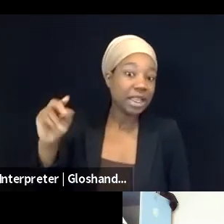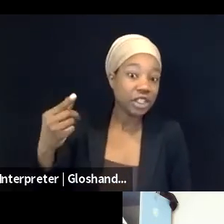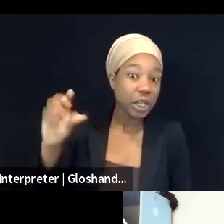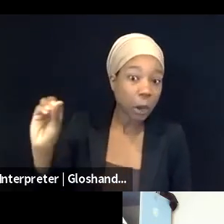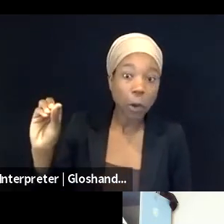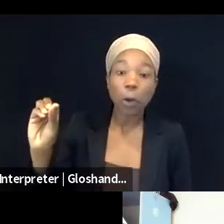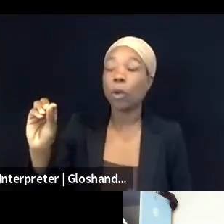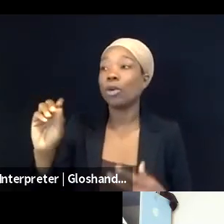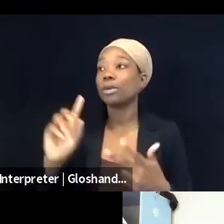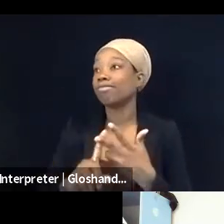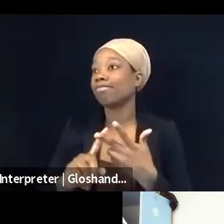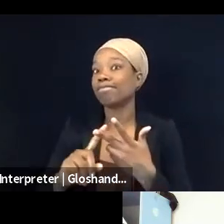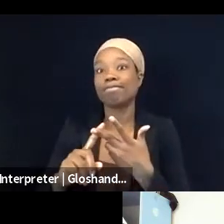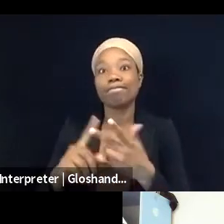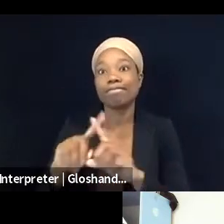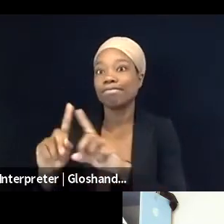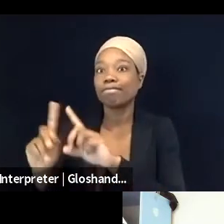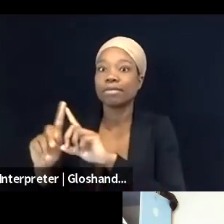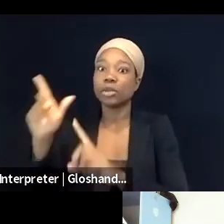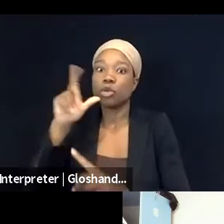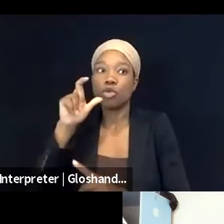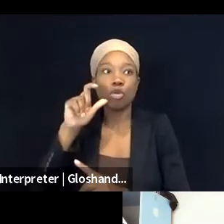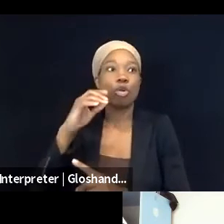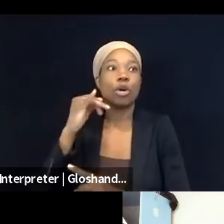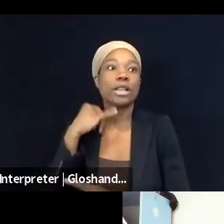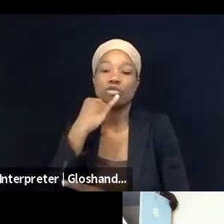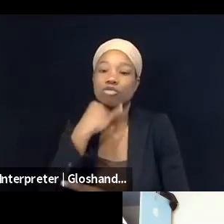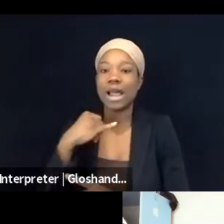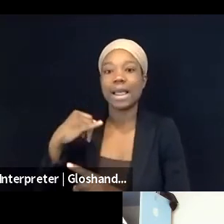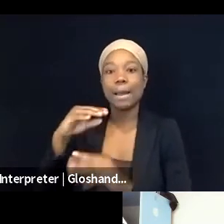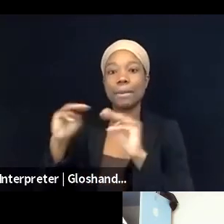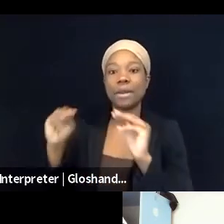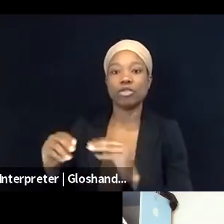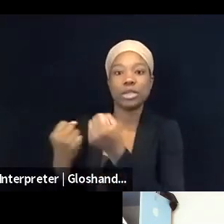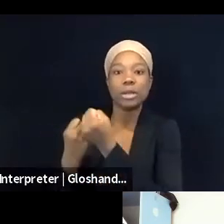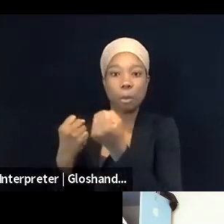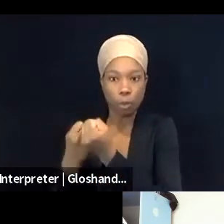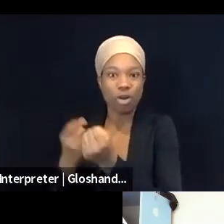by the Israeli Ministry of Strategic Affairs or other groups who are intensifying their work